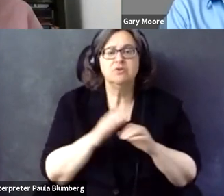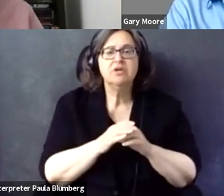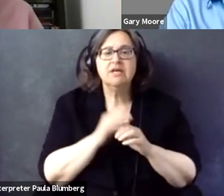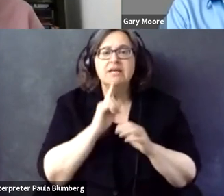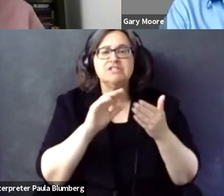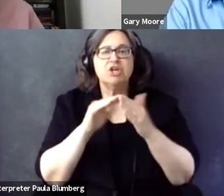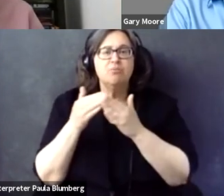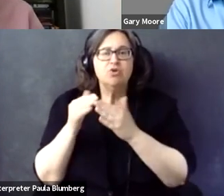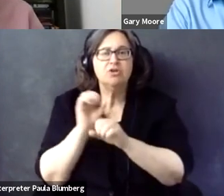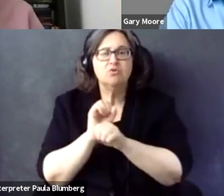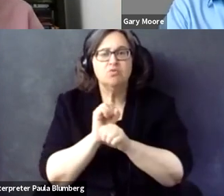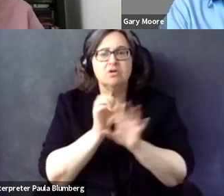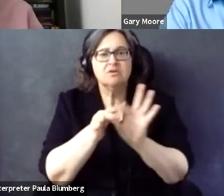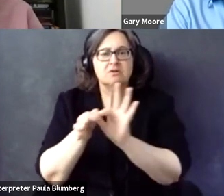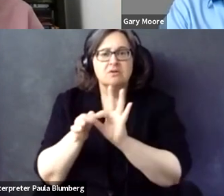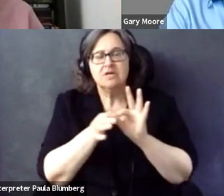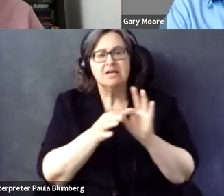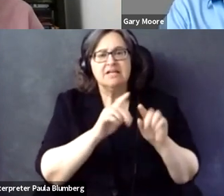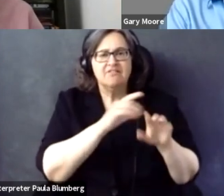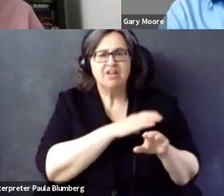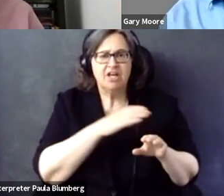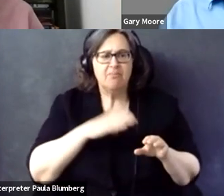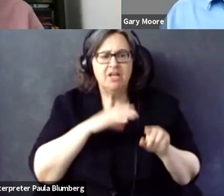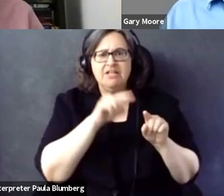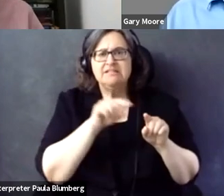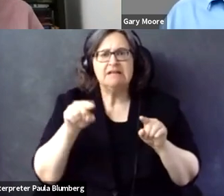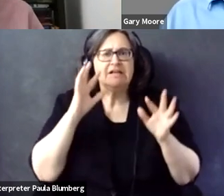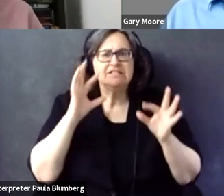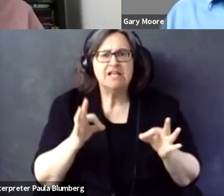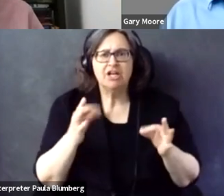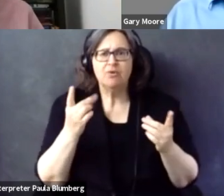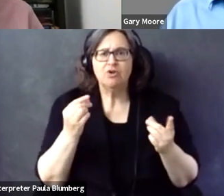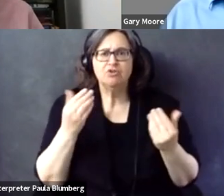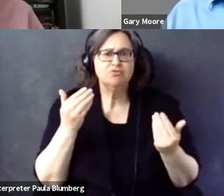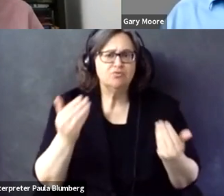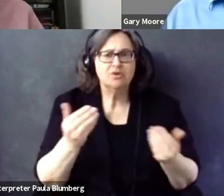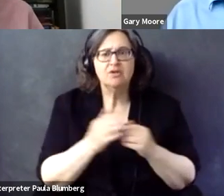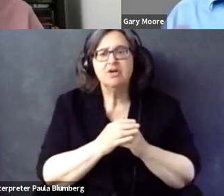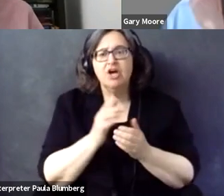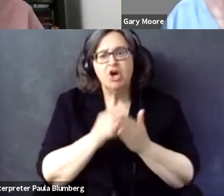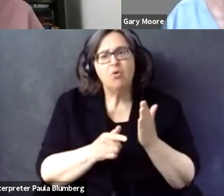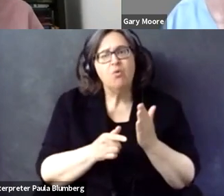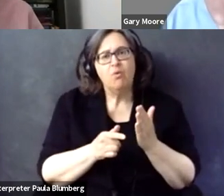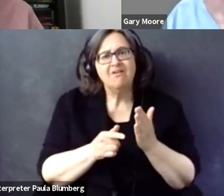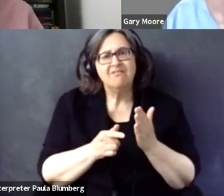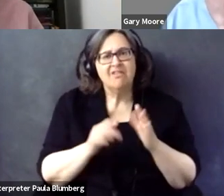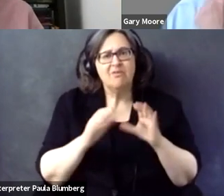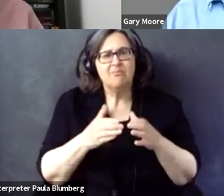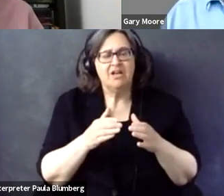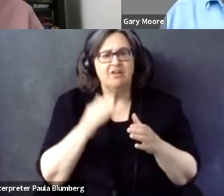do exactly what we believe is the right thing. This is a community effort. And the members are deciding in different communities how to